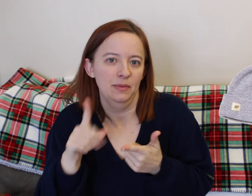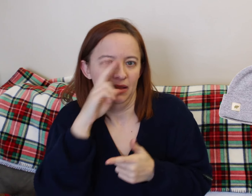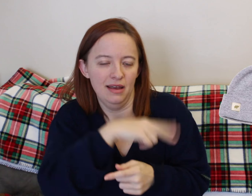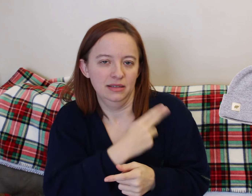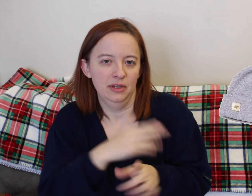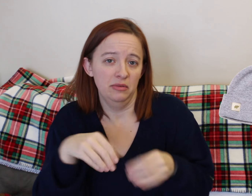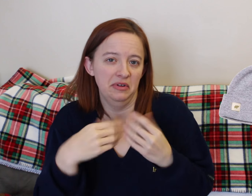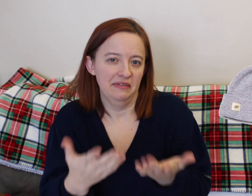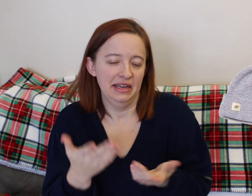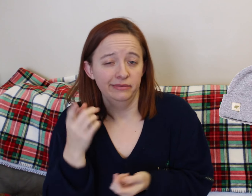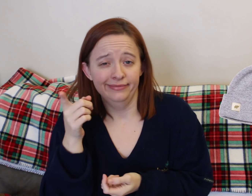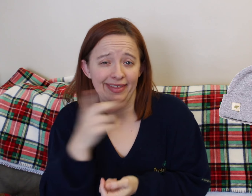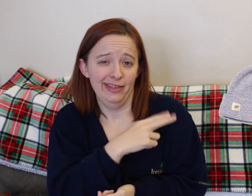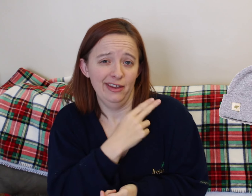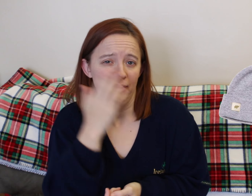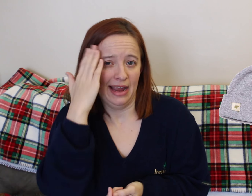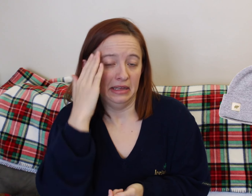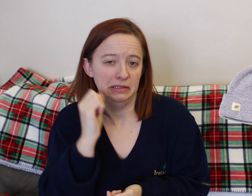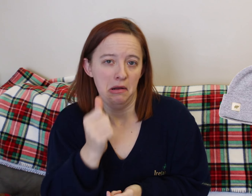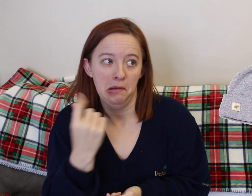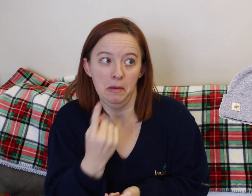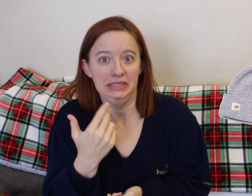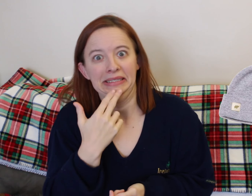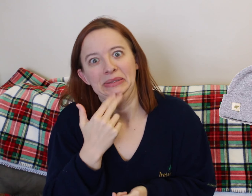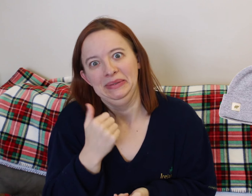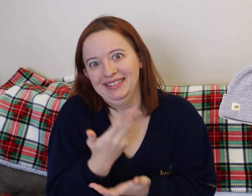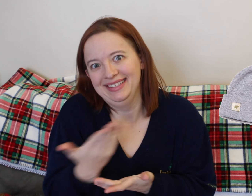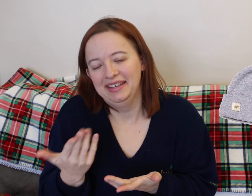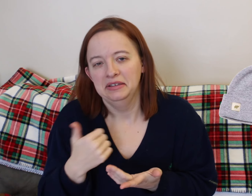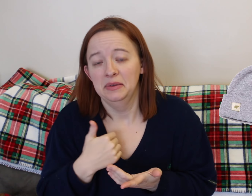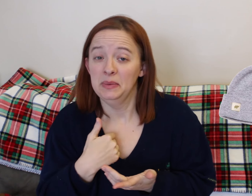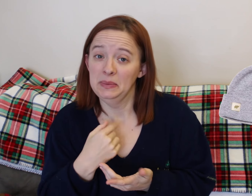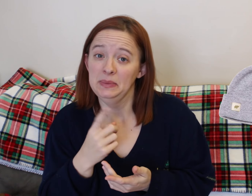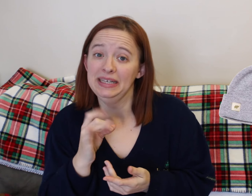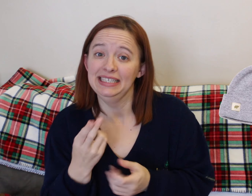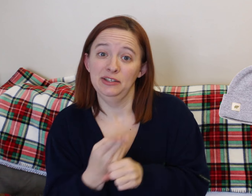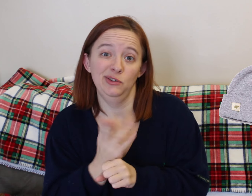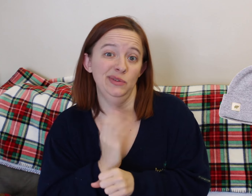We didn't use it and probably wouldn't need that for the day or two that you're there. Baby hat?